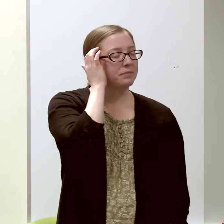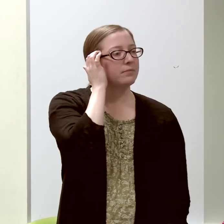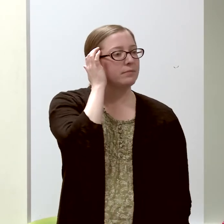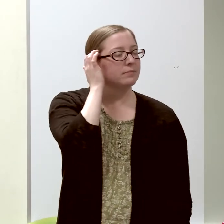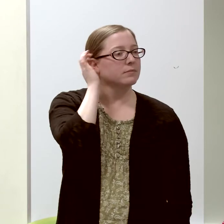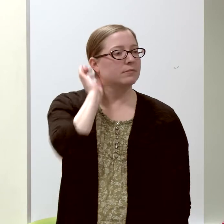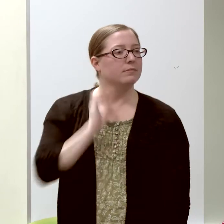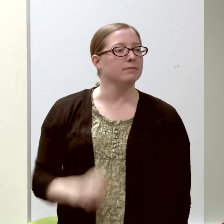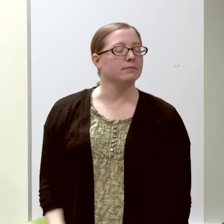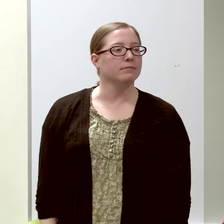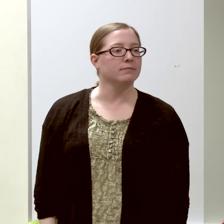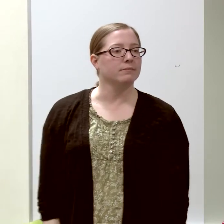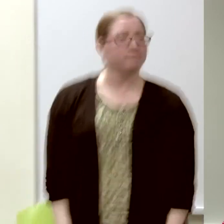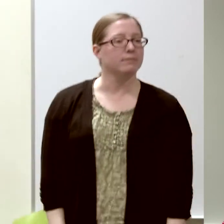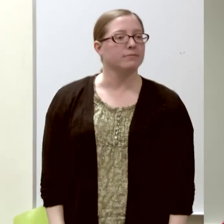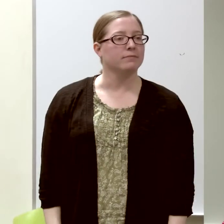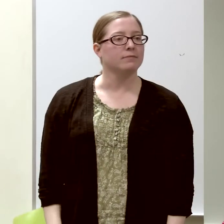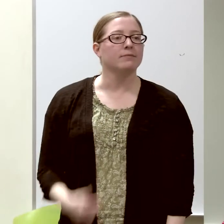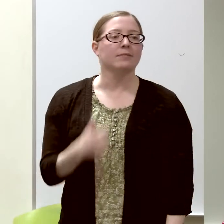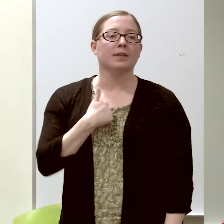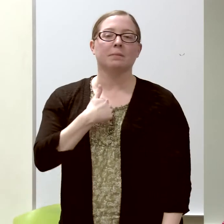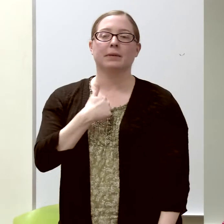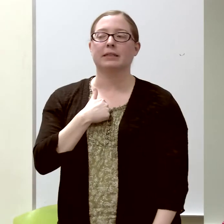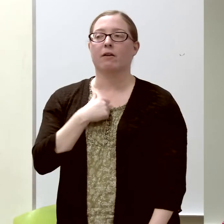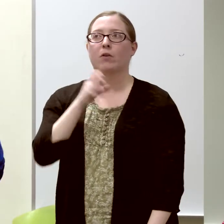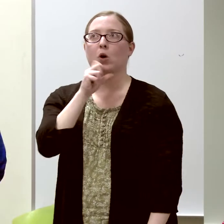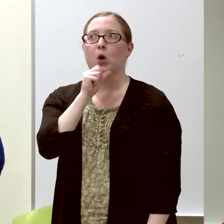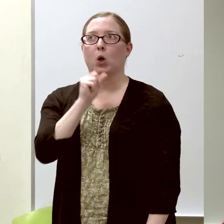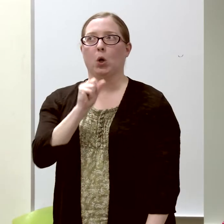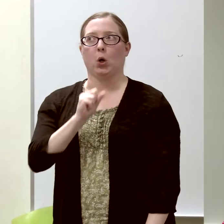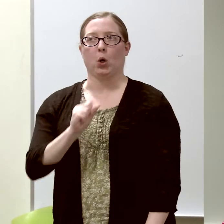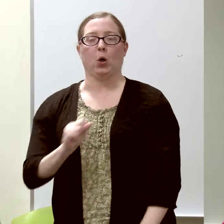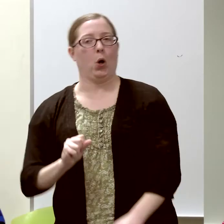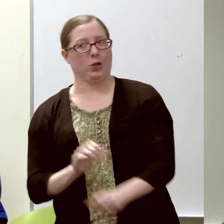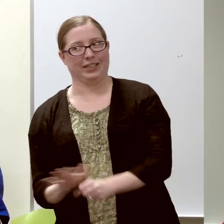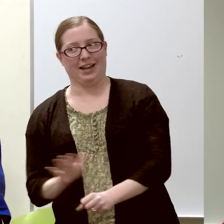Now, I am ancient enough